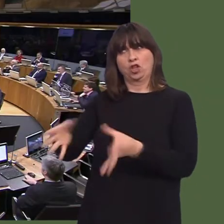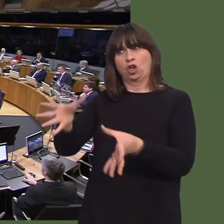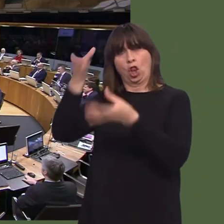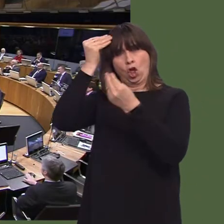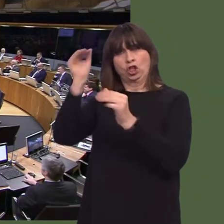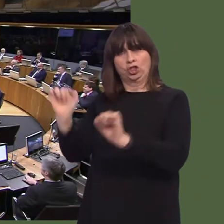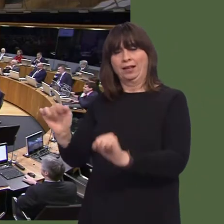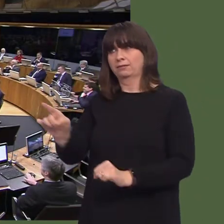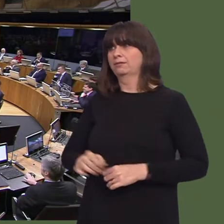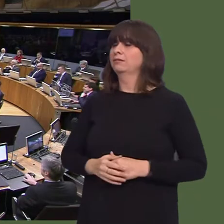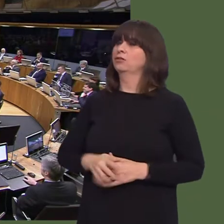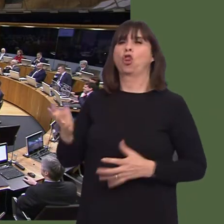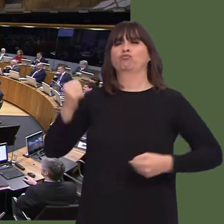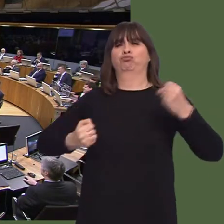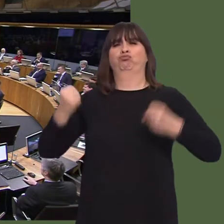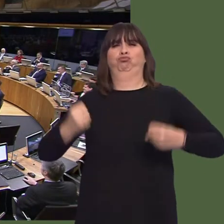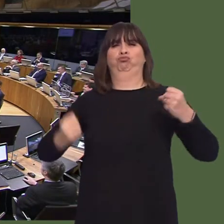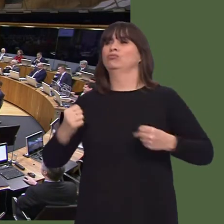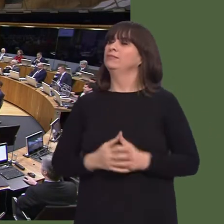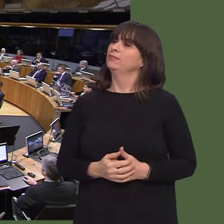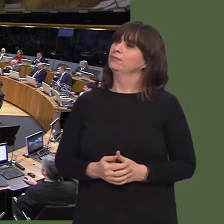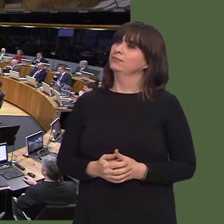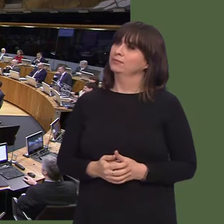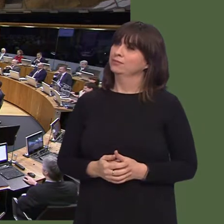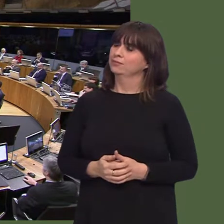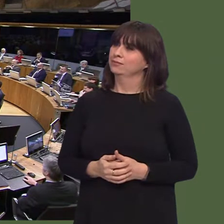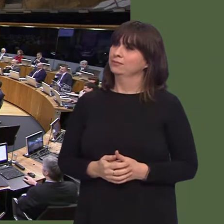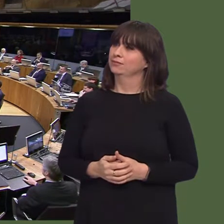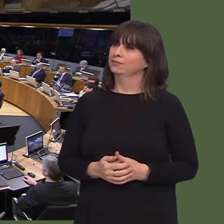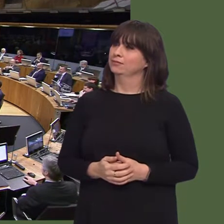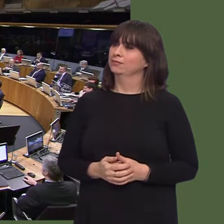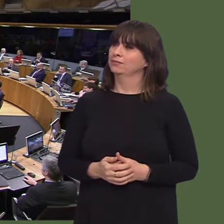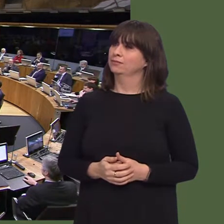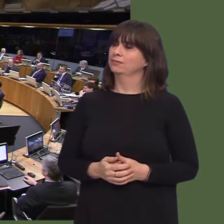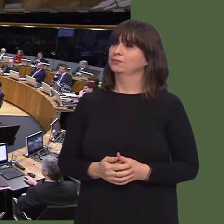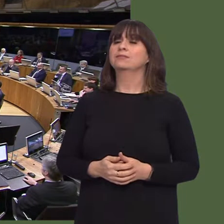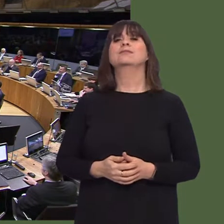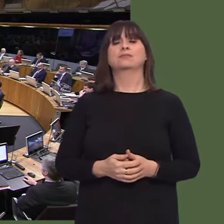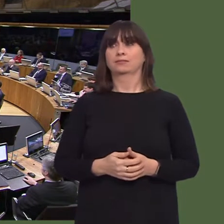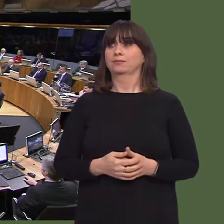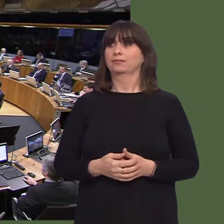know that isn't the case. Nevertheless, we are talking about a part of one of the consortium bidders.